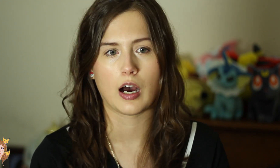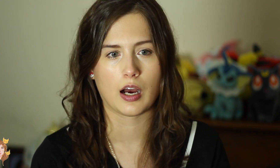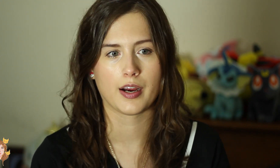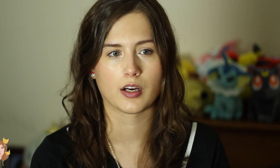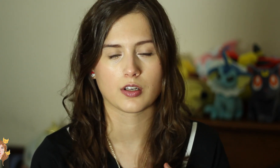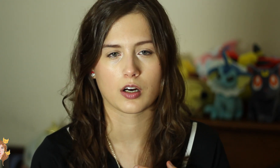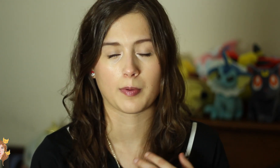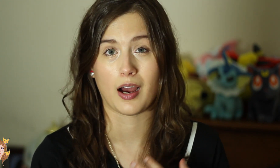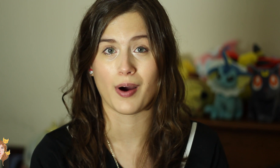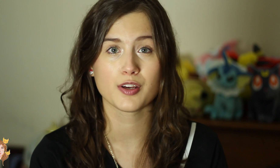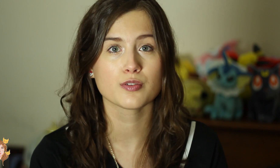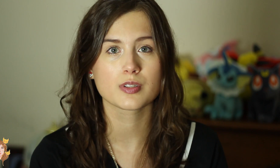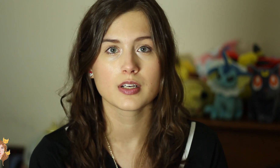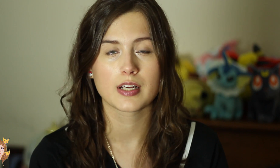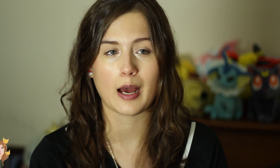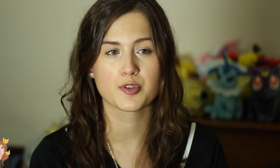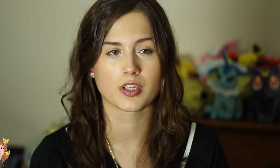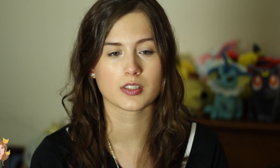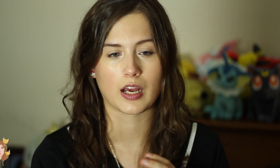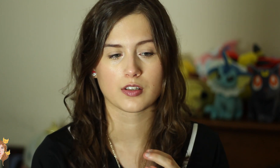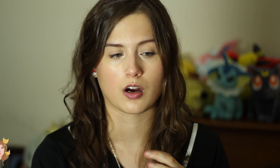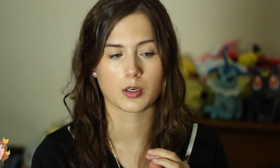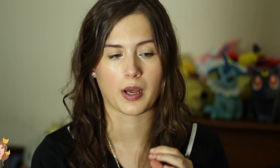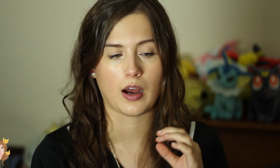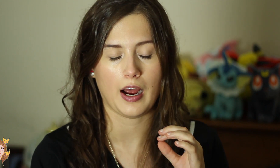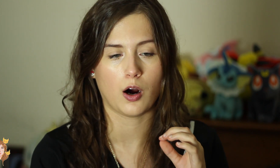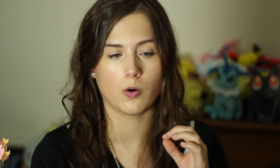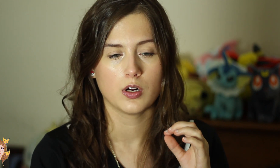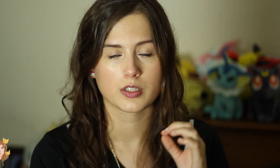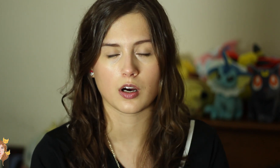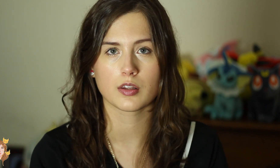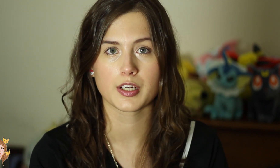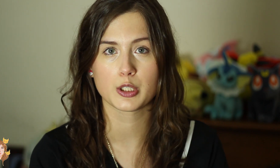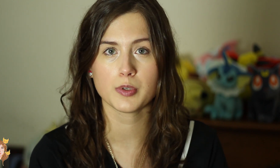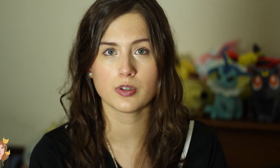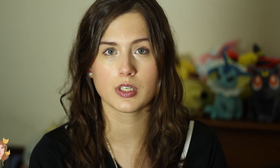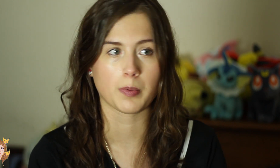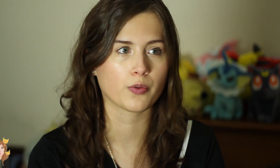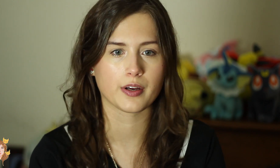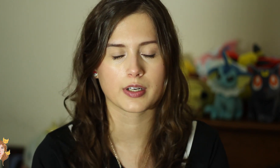I talked about how I use captions. I talked about how the online community, both hearing